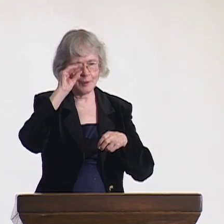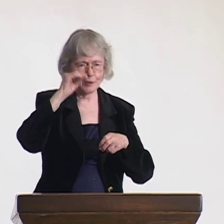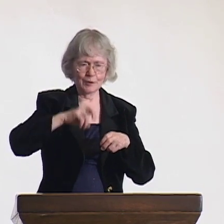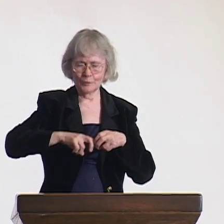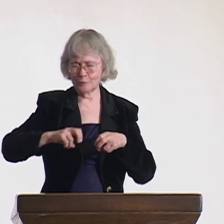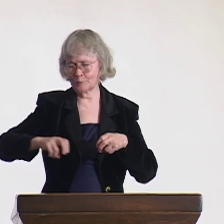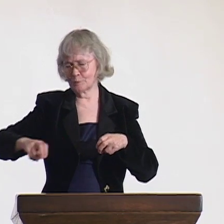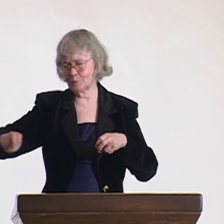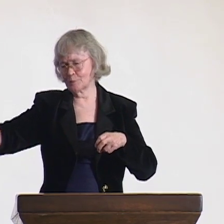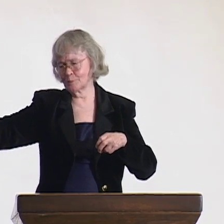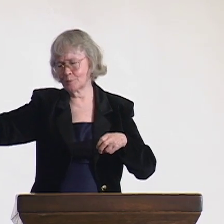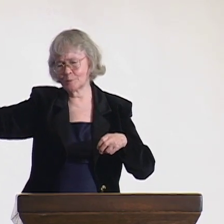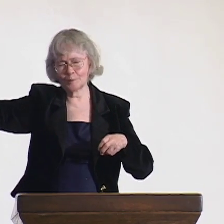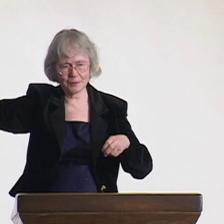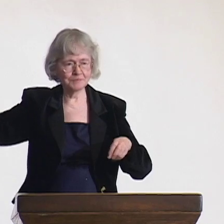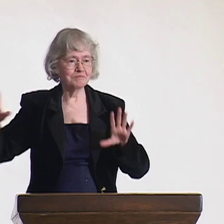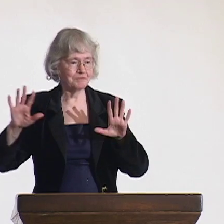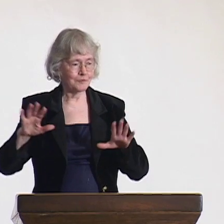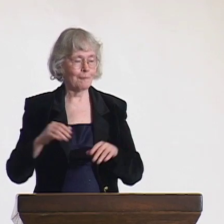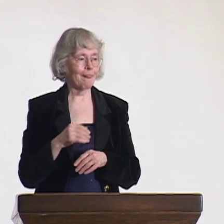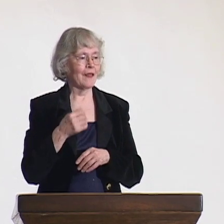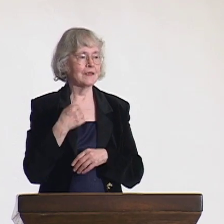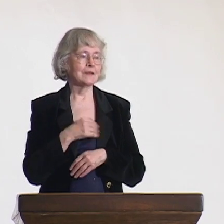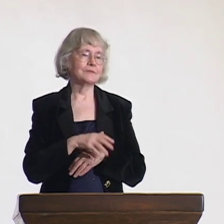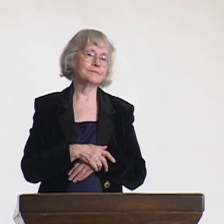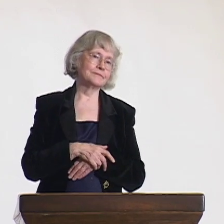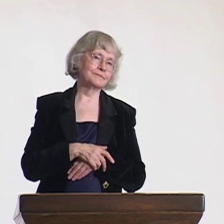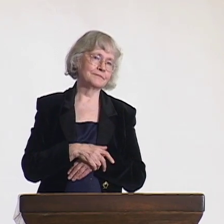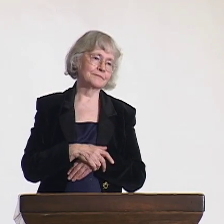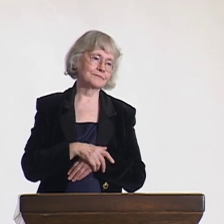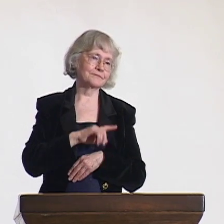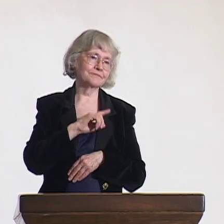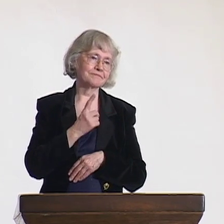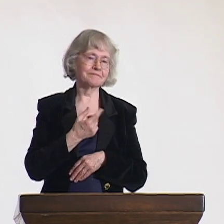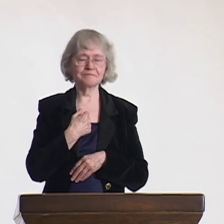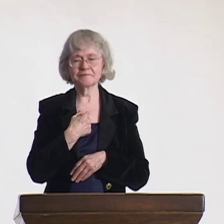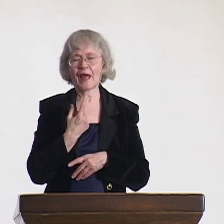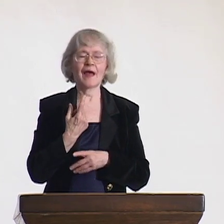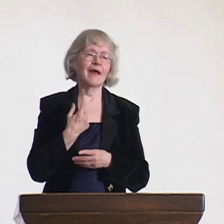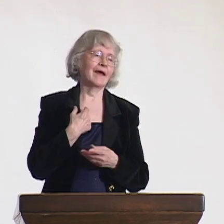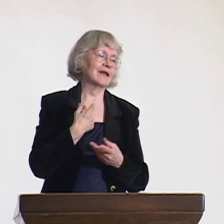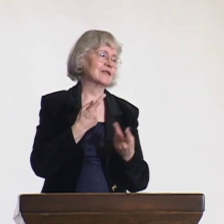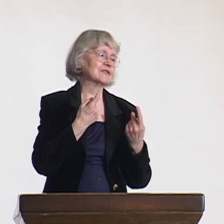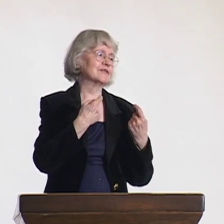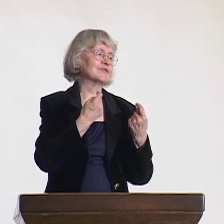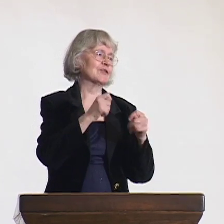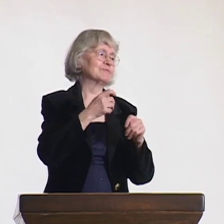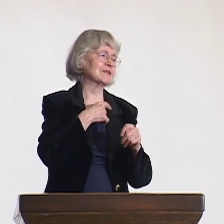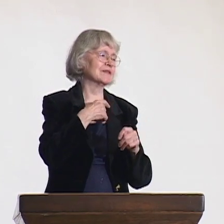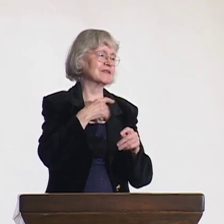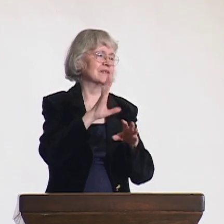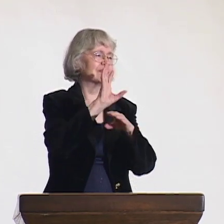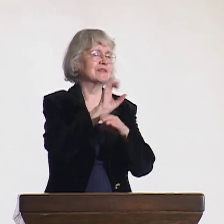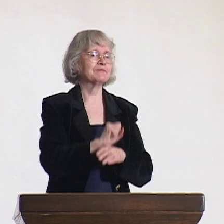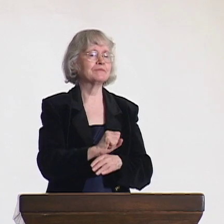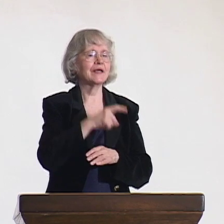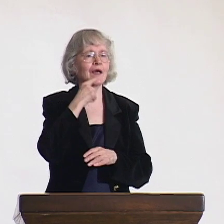I tried my best to speak, which is what I was accustomed to doing. I tried to speak to the girl next to me.